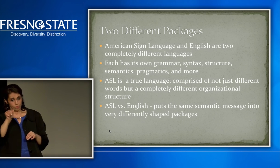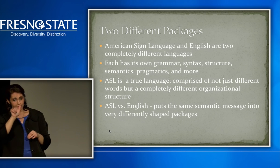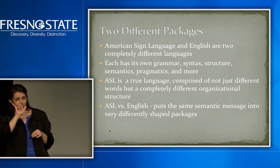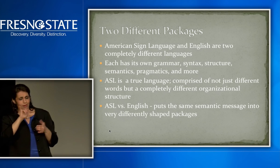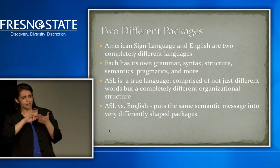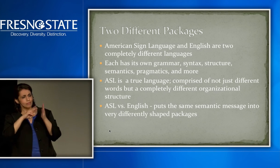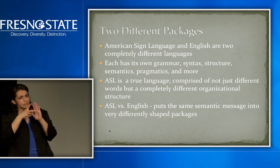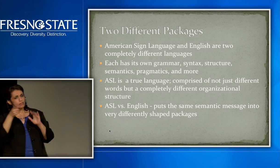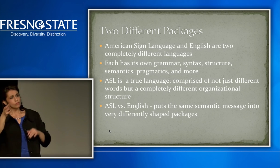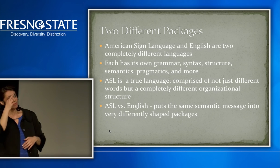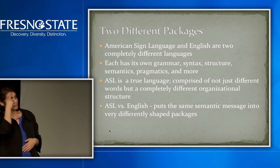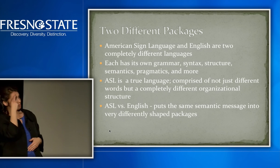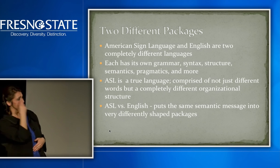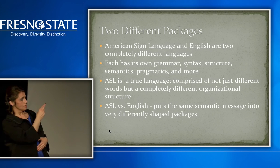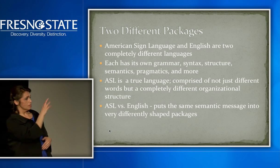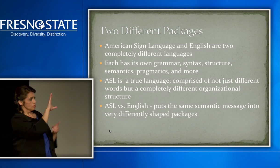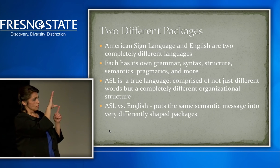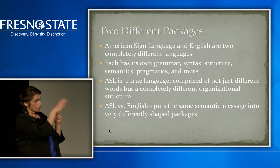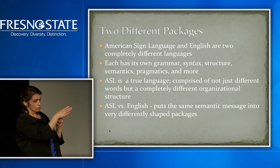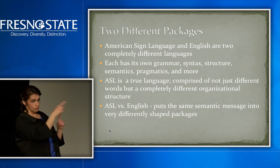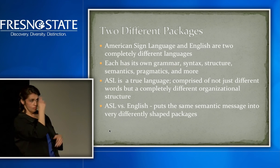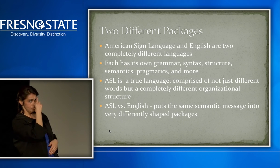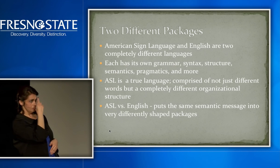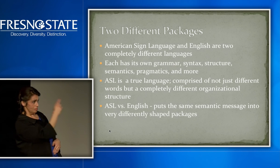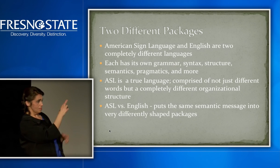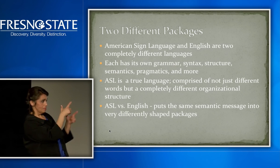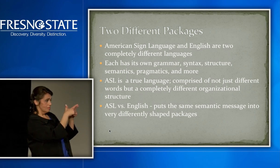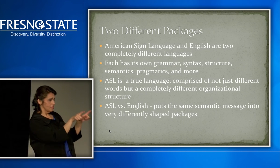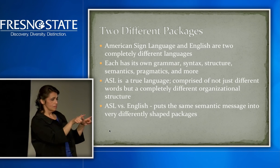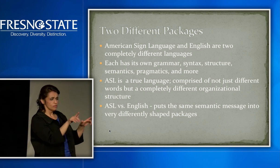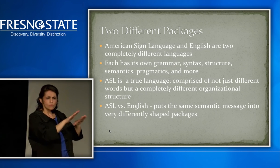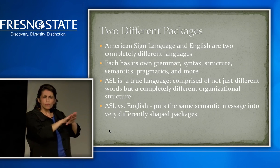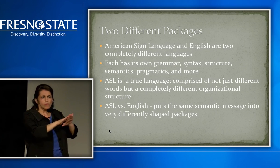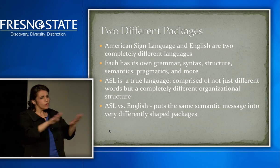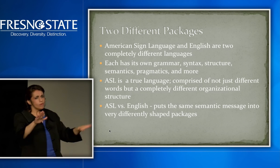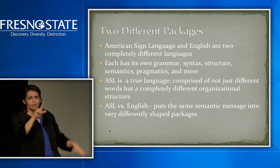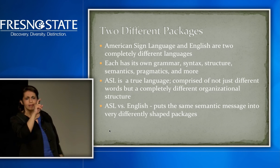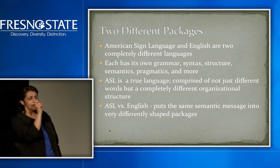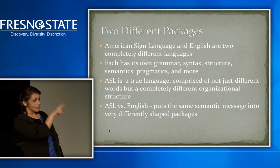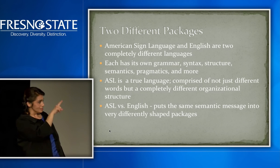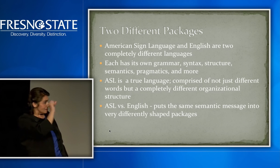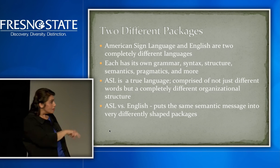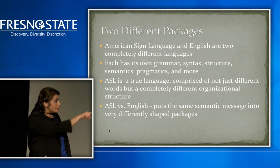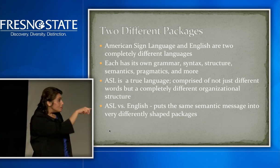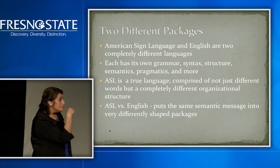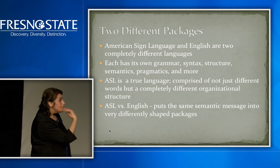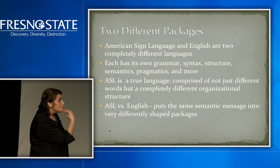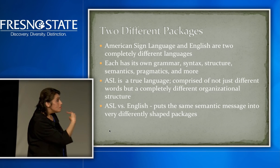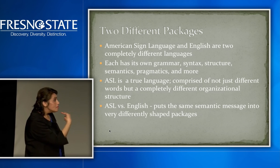The important thing for you as allies now to remember is to respect the culture and respect the language.